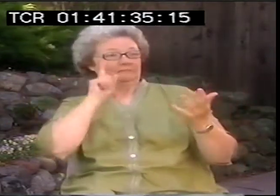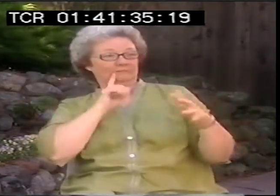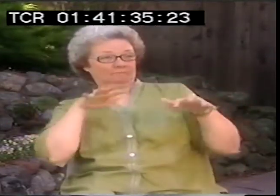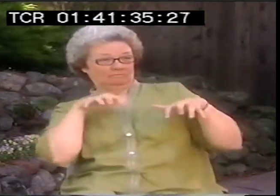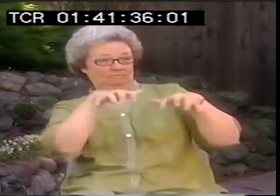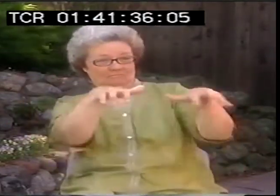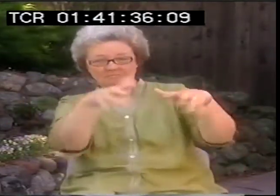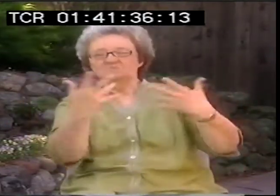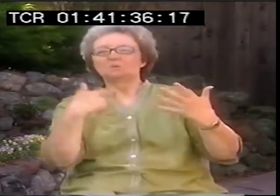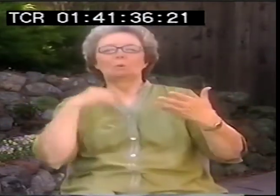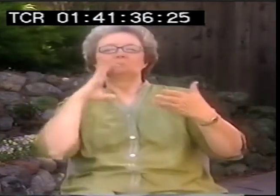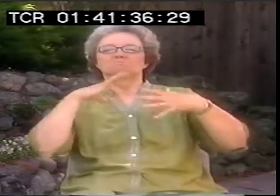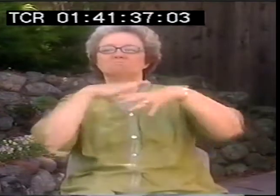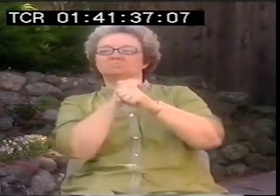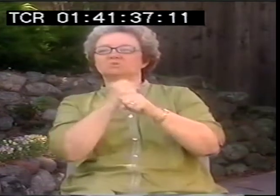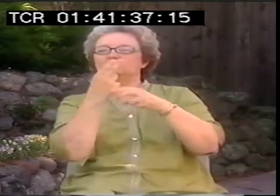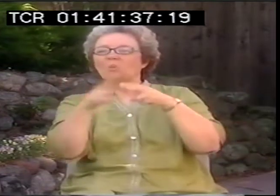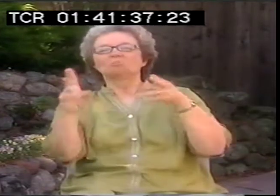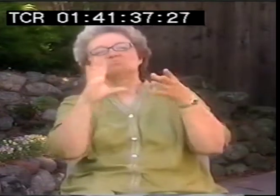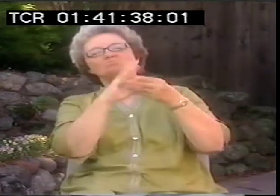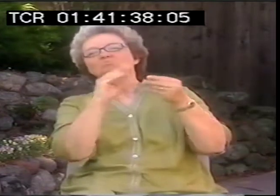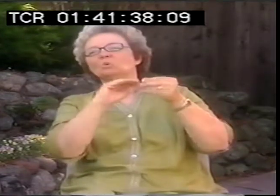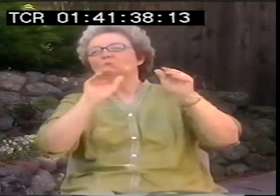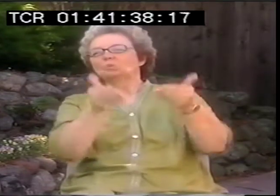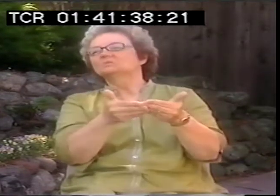If I perform for a deaf audience, I'll give a short introduction.